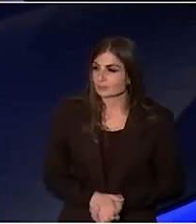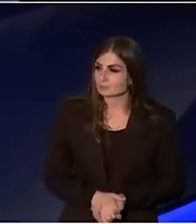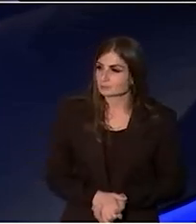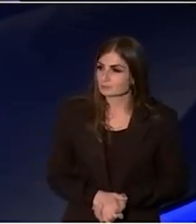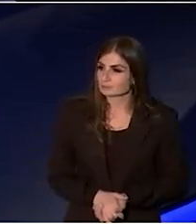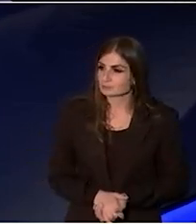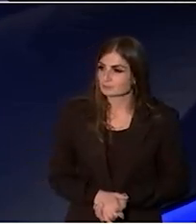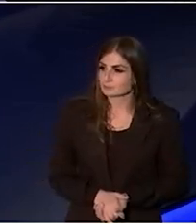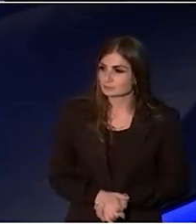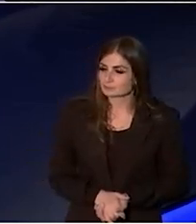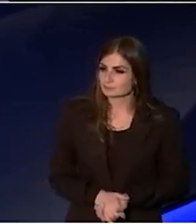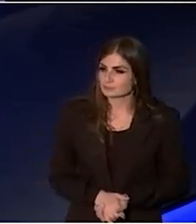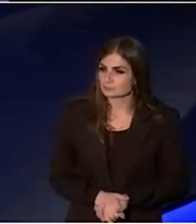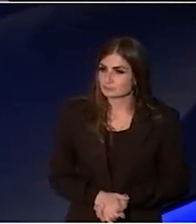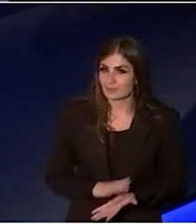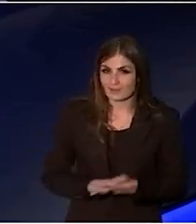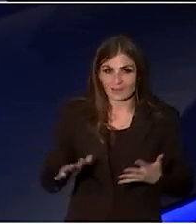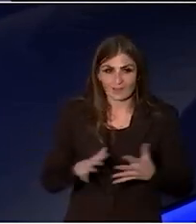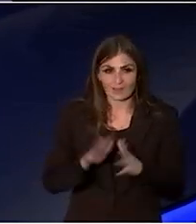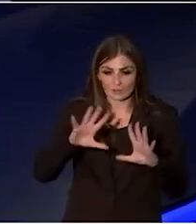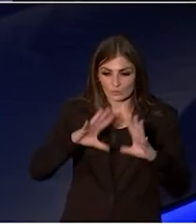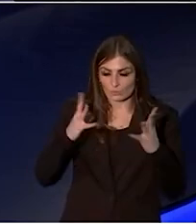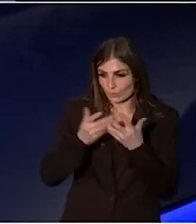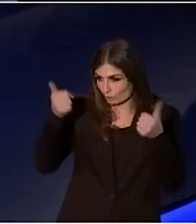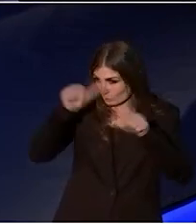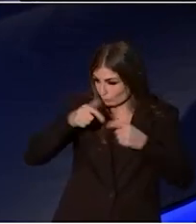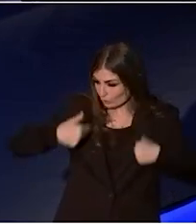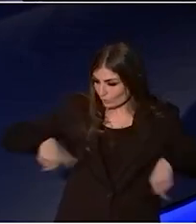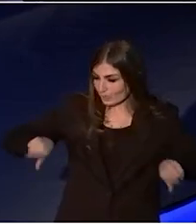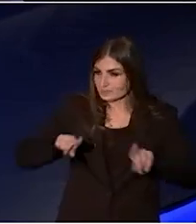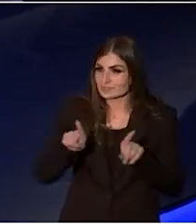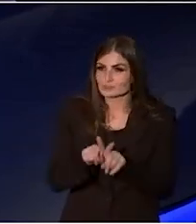the way that the world comes to know us.